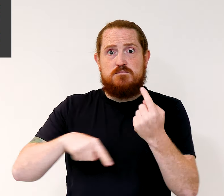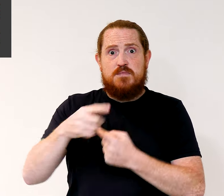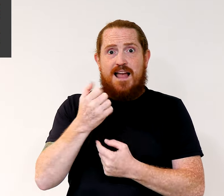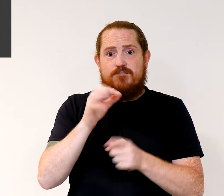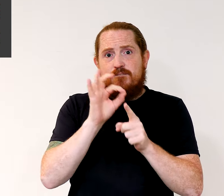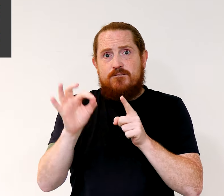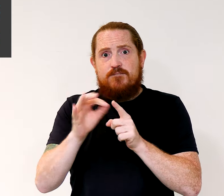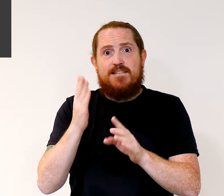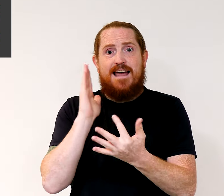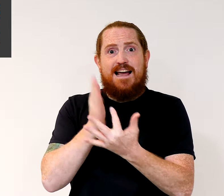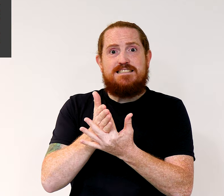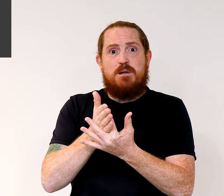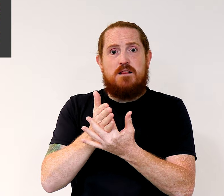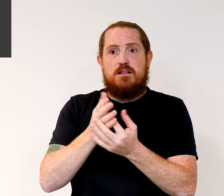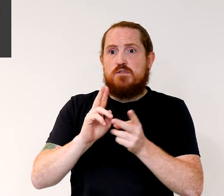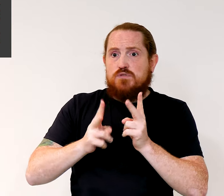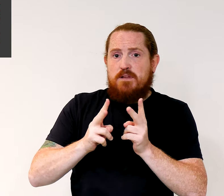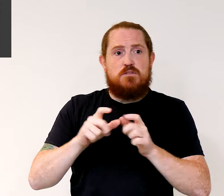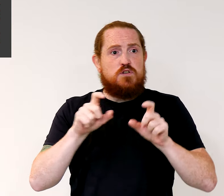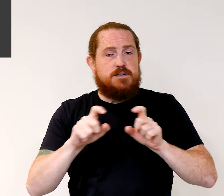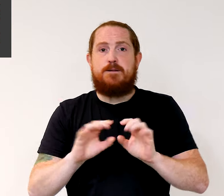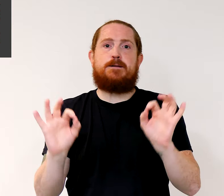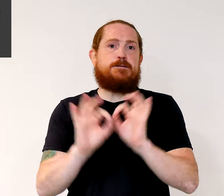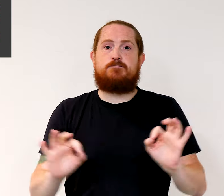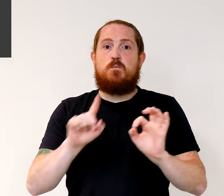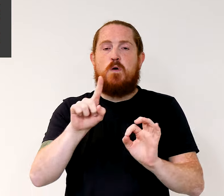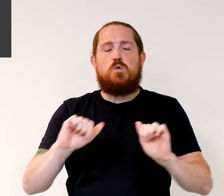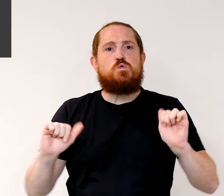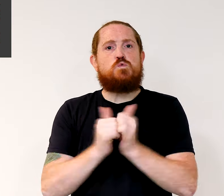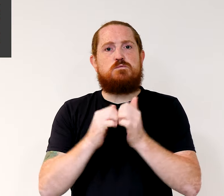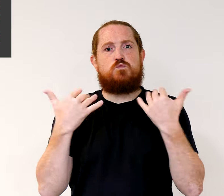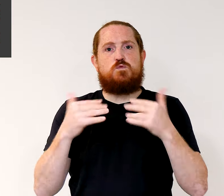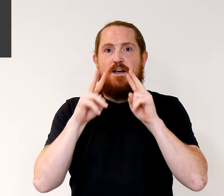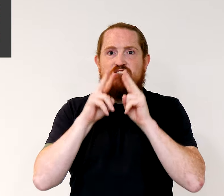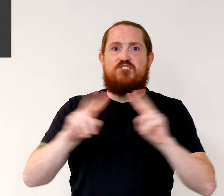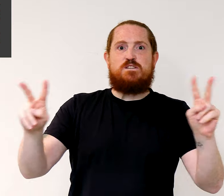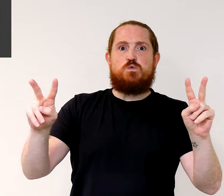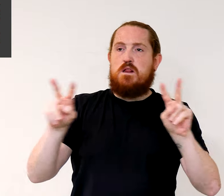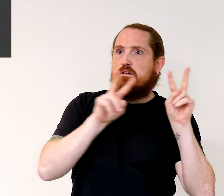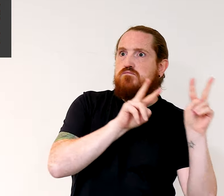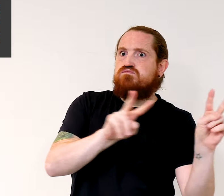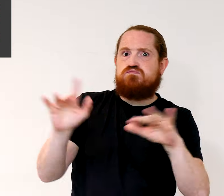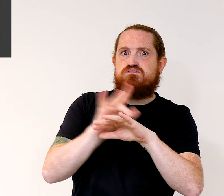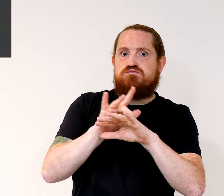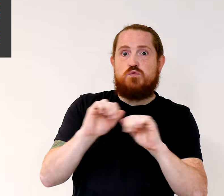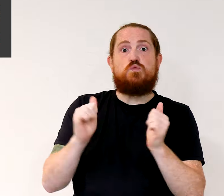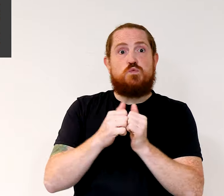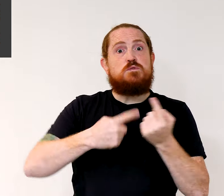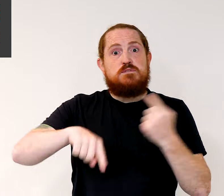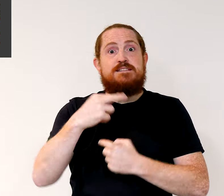There are no dedicated accessible performances for this production. This production mostly uses ballet and movement to tell the narrative and so,